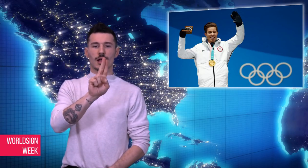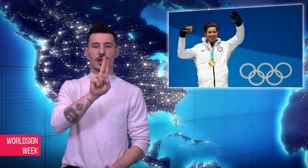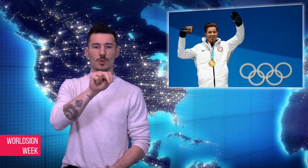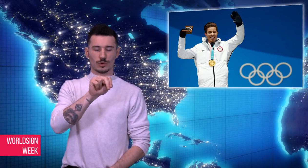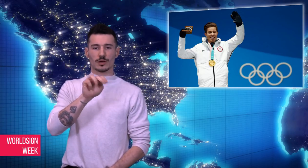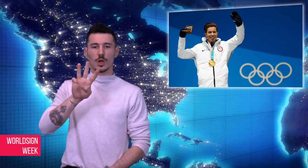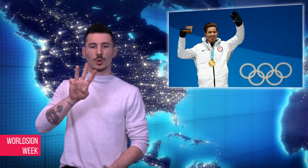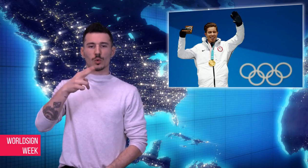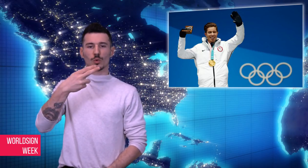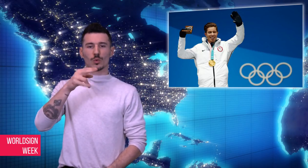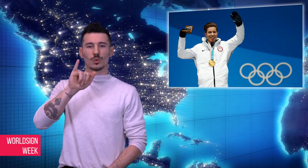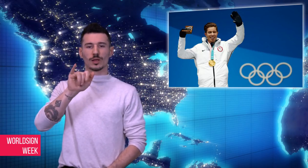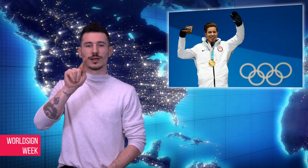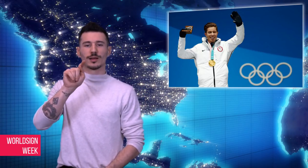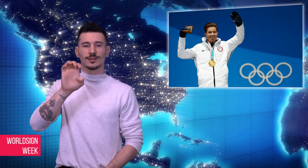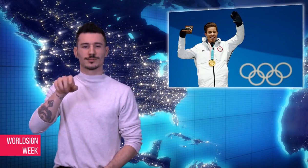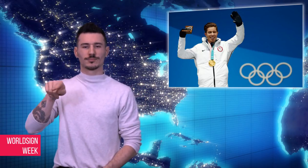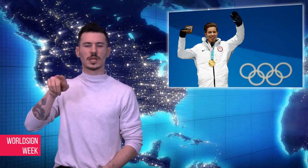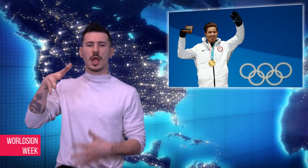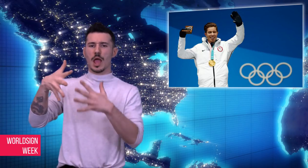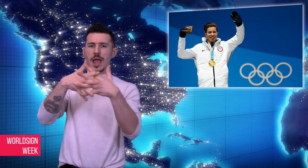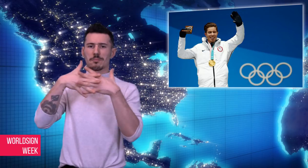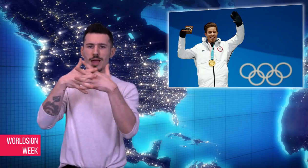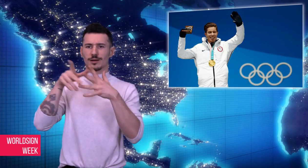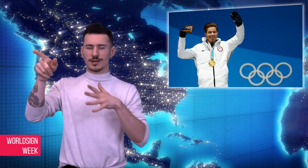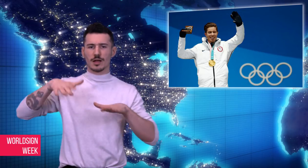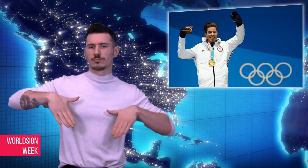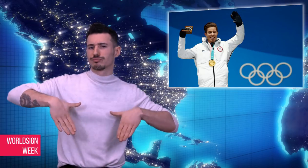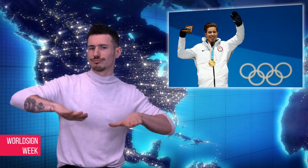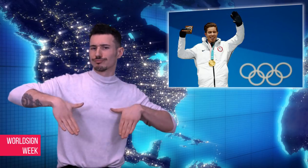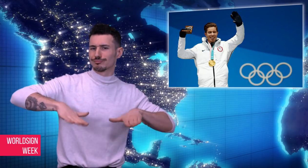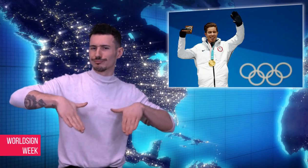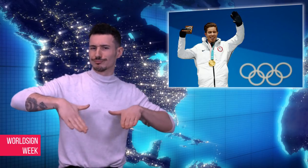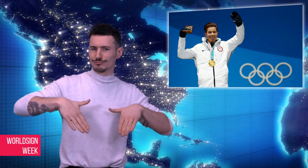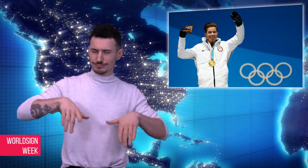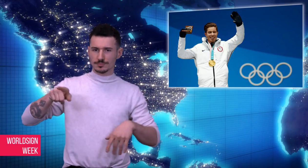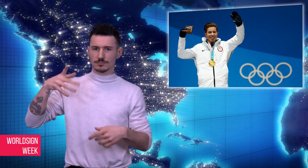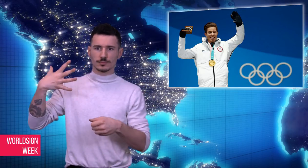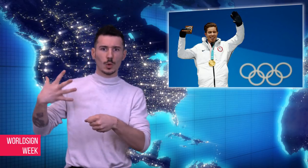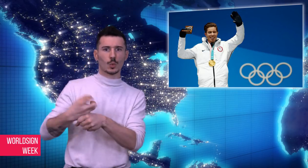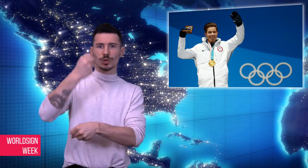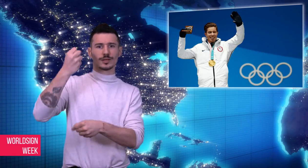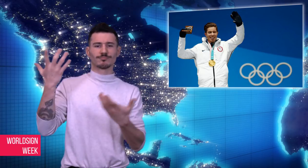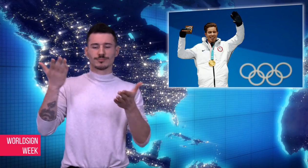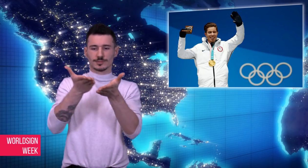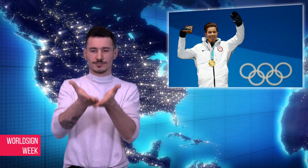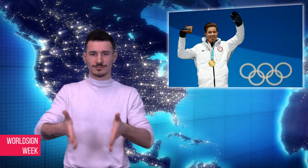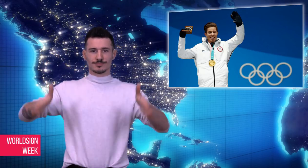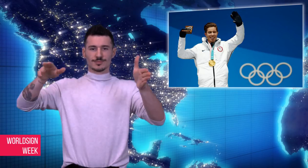Shaun White, the American snowboarder, won